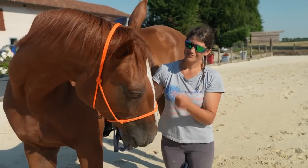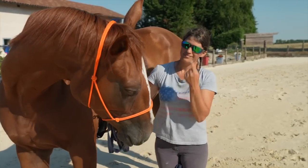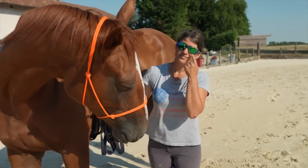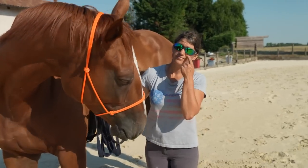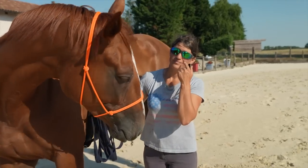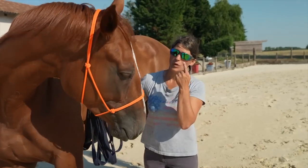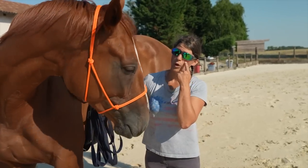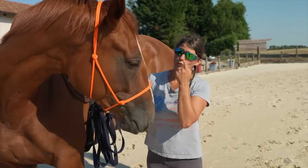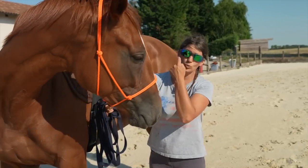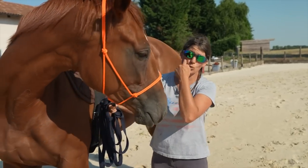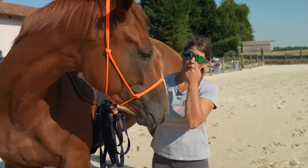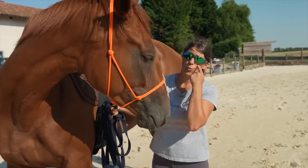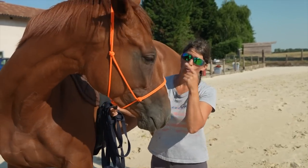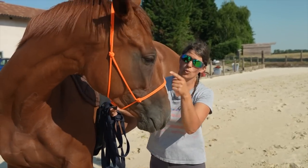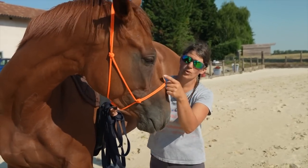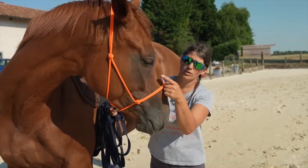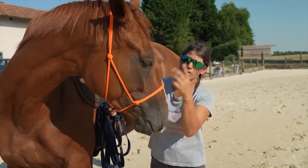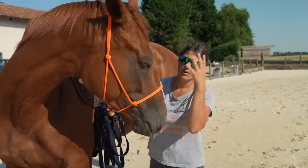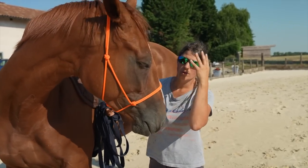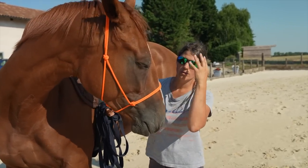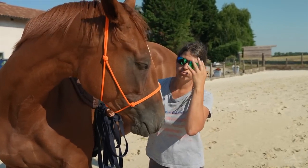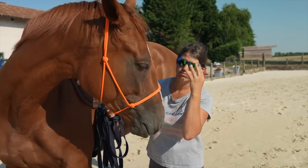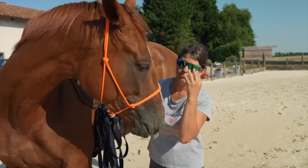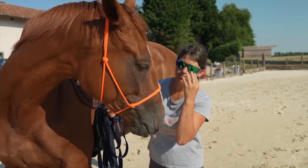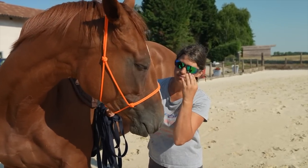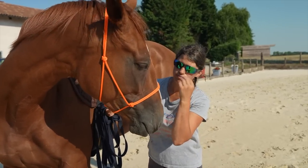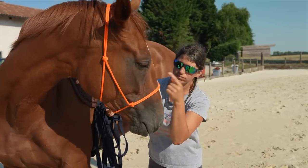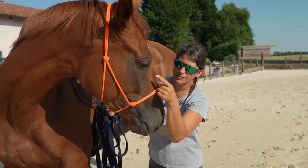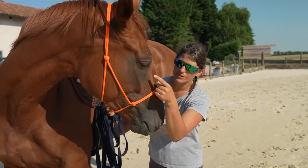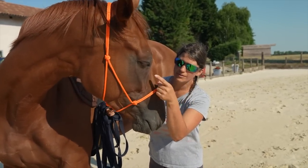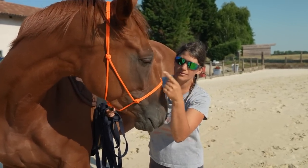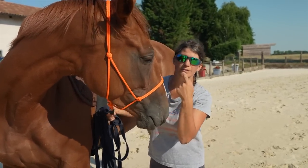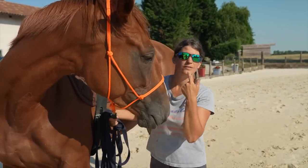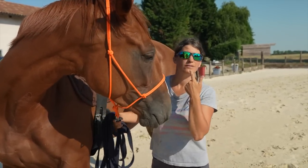Look at her eyes, how she’s relaxed.